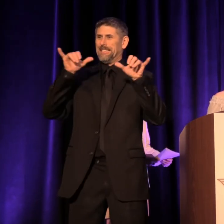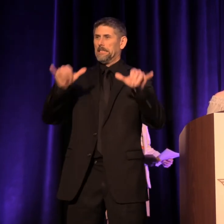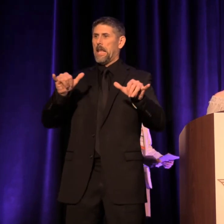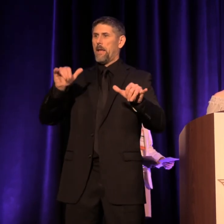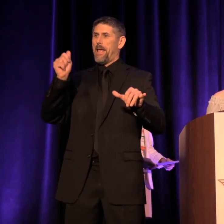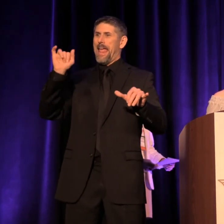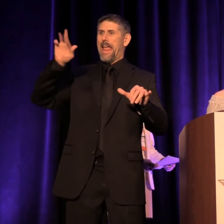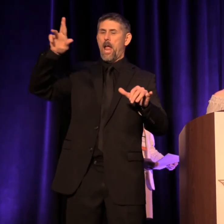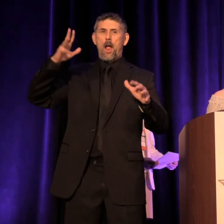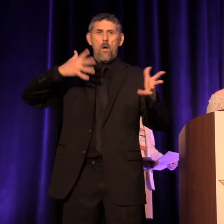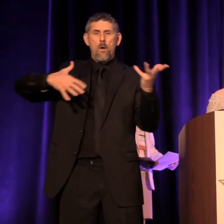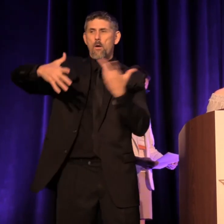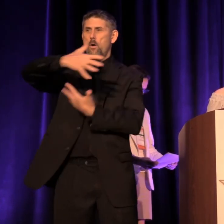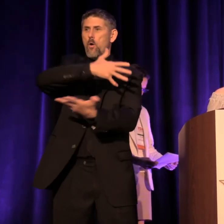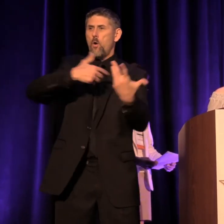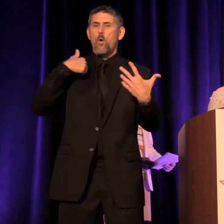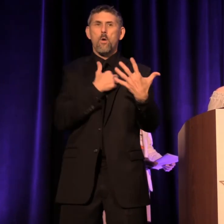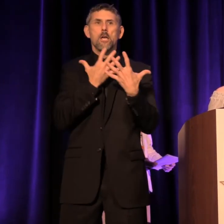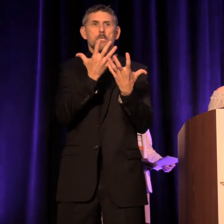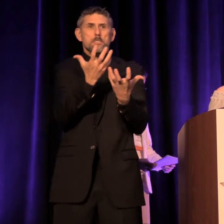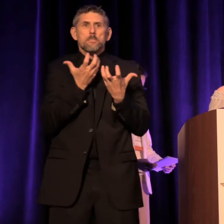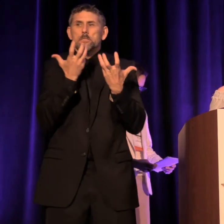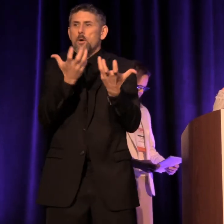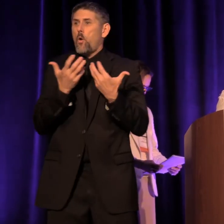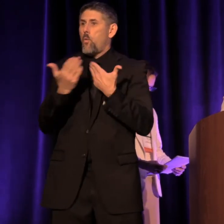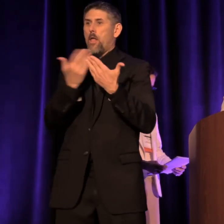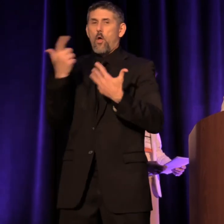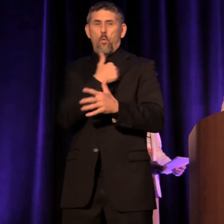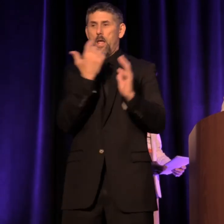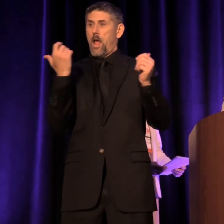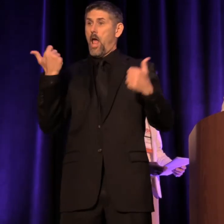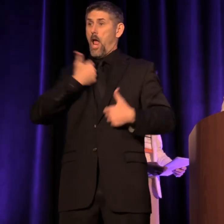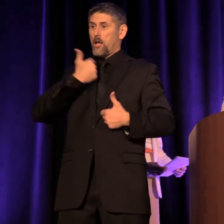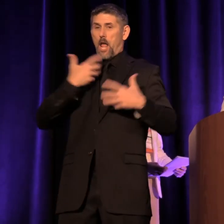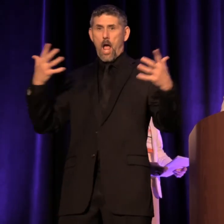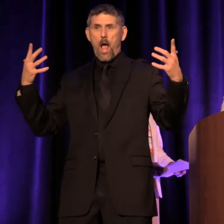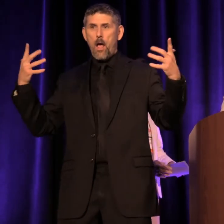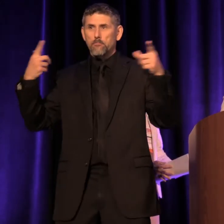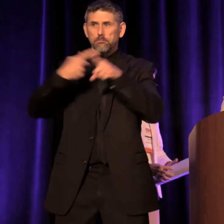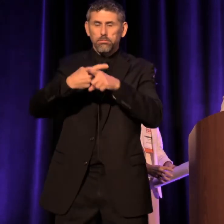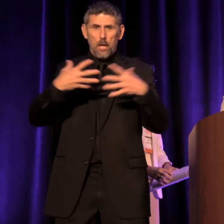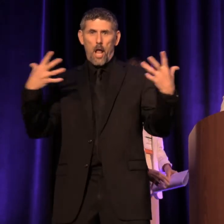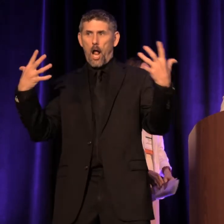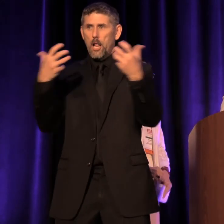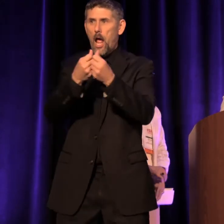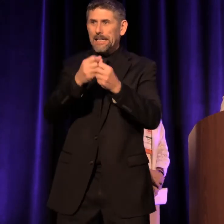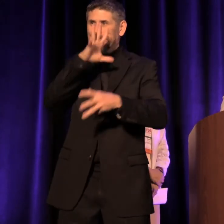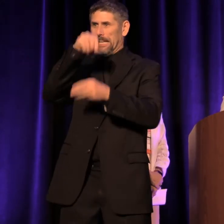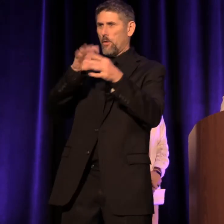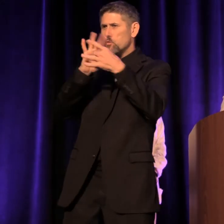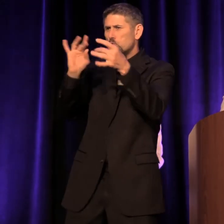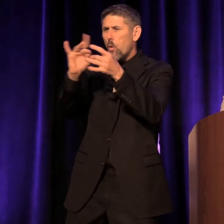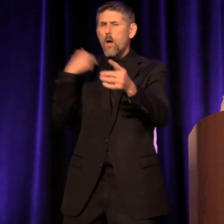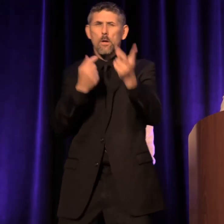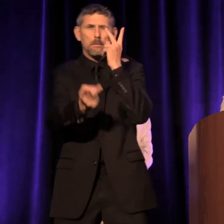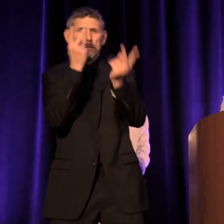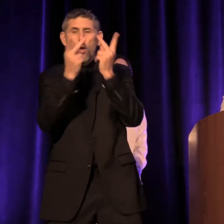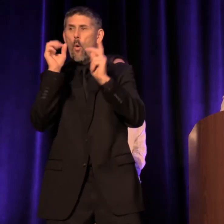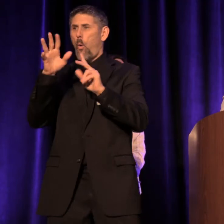We have such an appetite for it, whether we’re colliding with ourselves in the story we’re seeing, or the people we’re seeing it with,